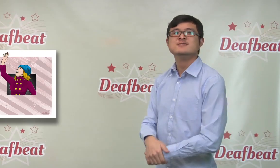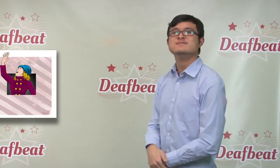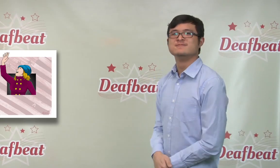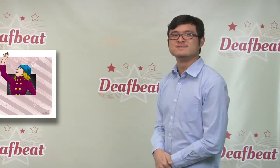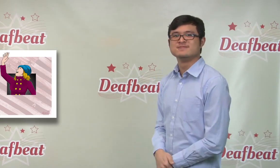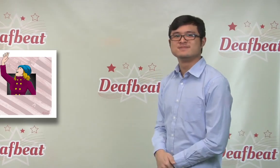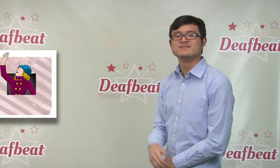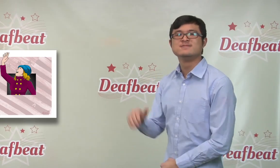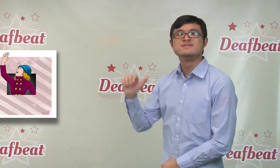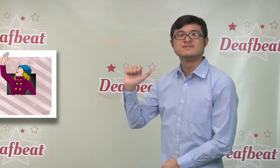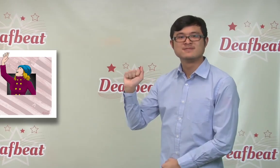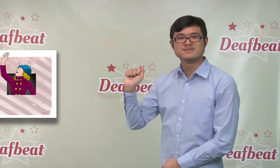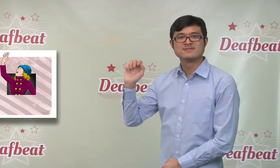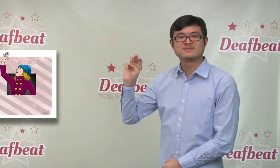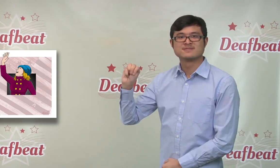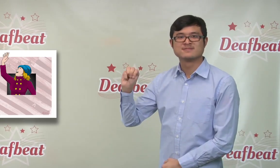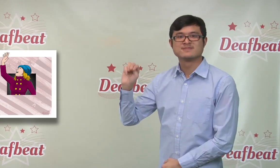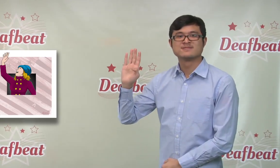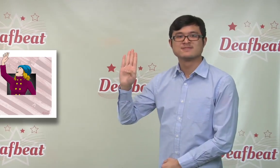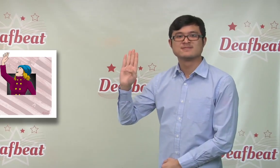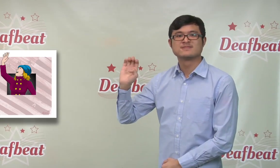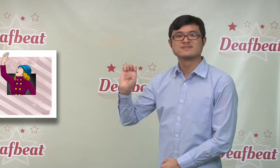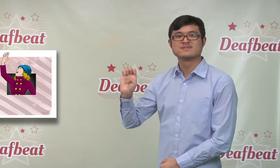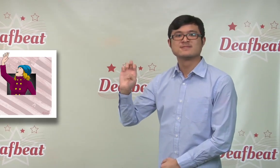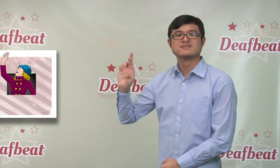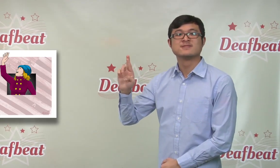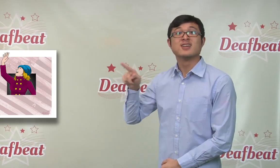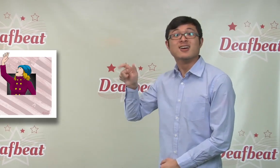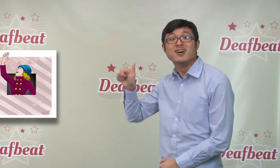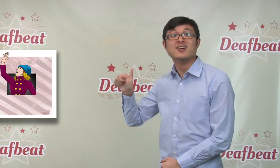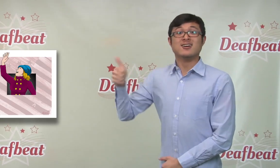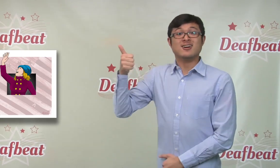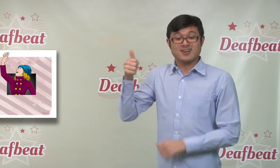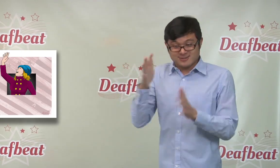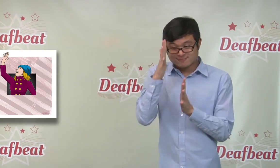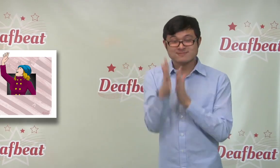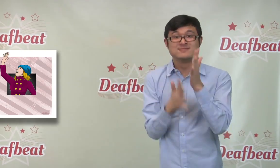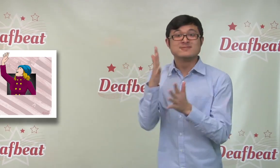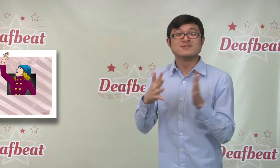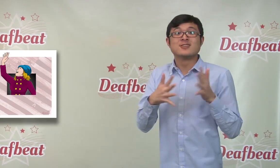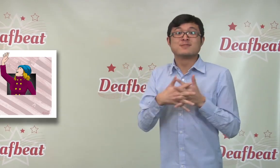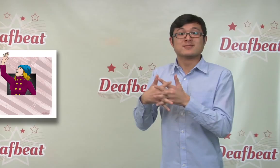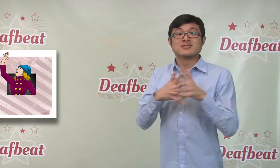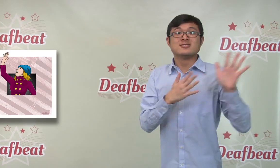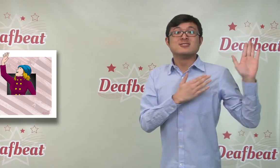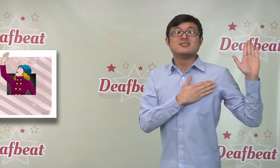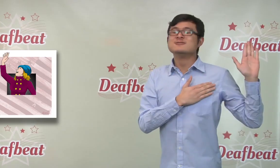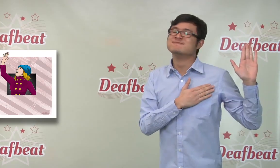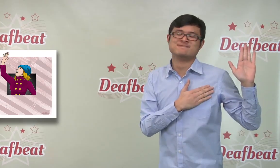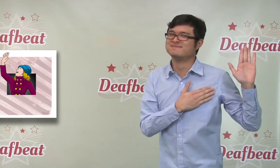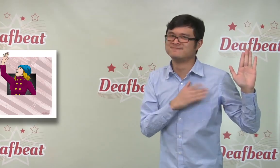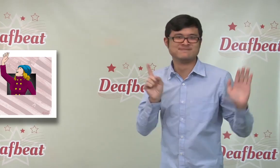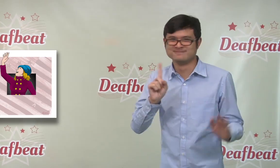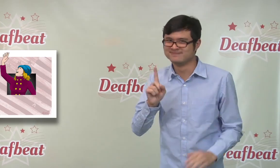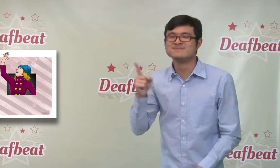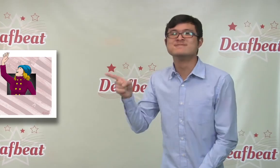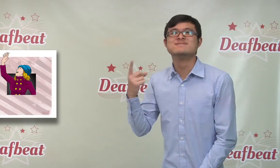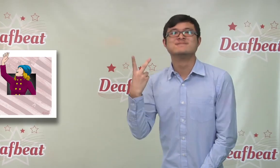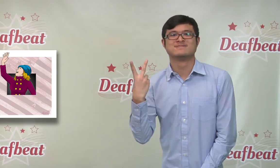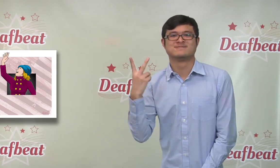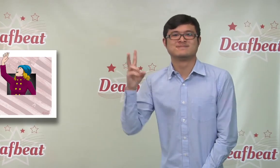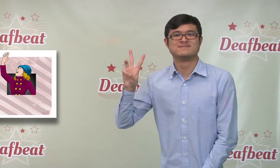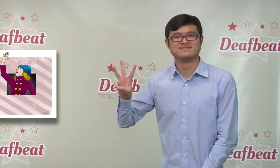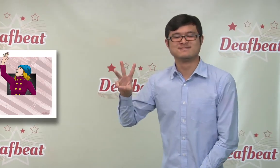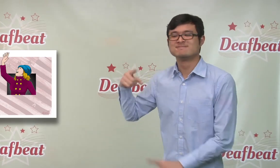version. Amber became the 23rd person to sign